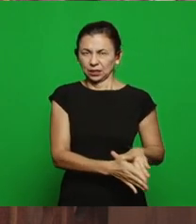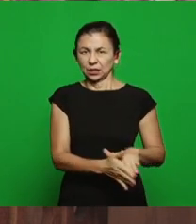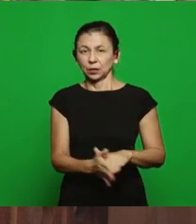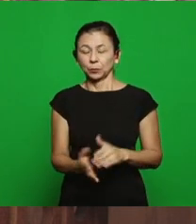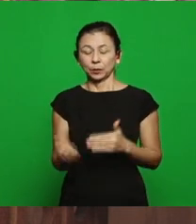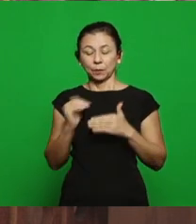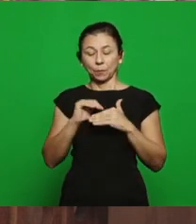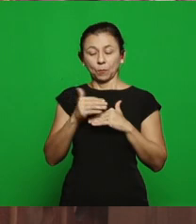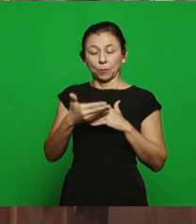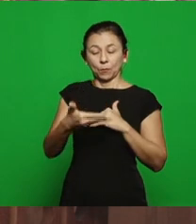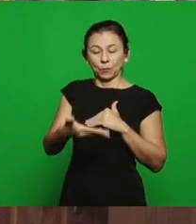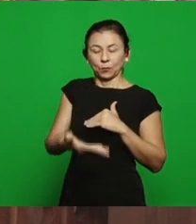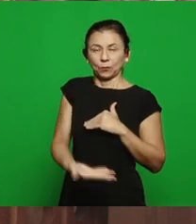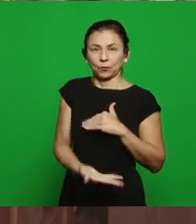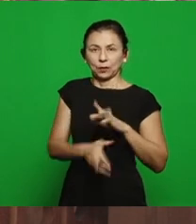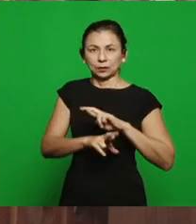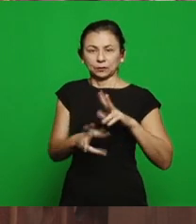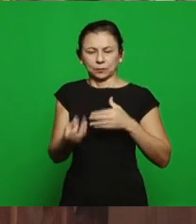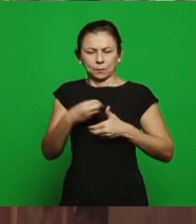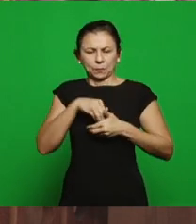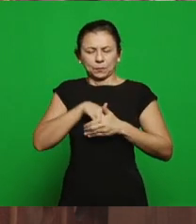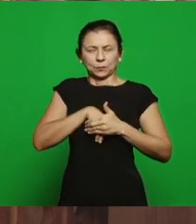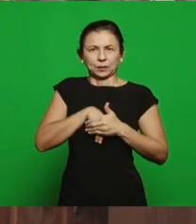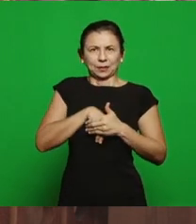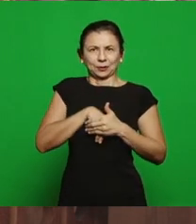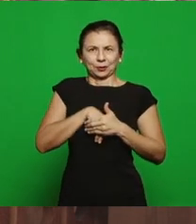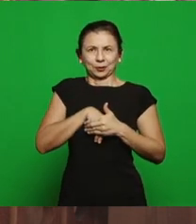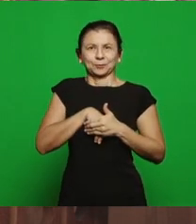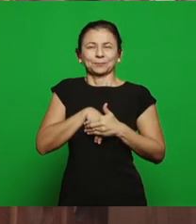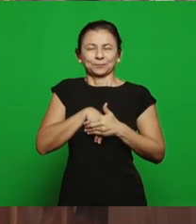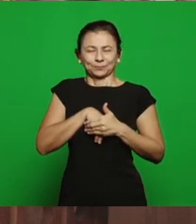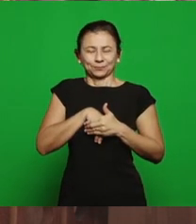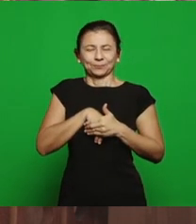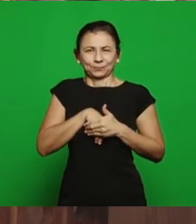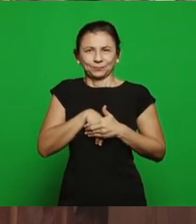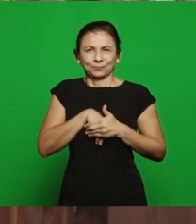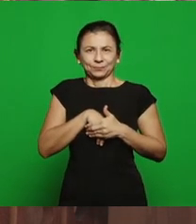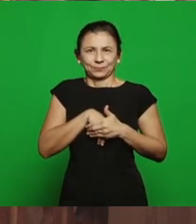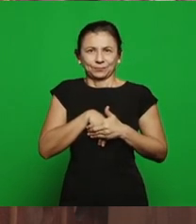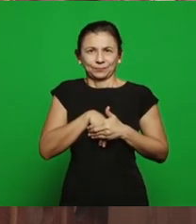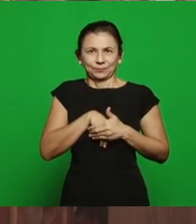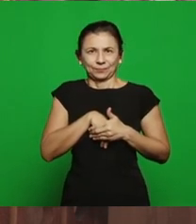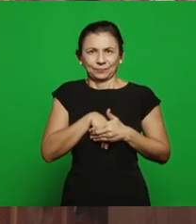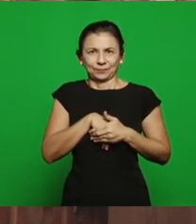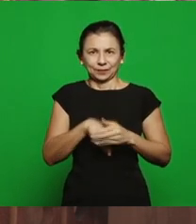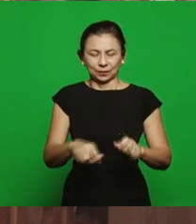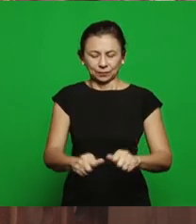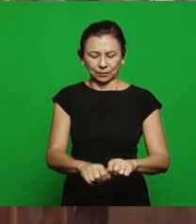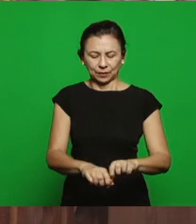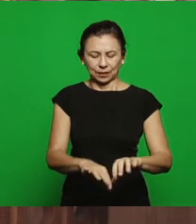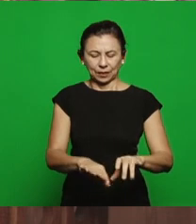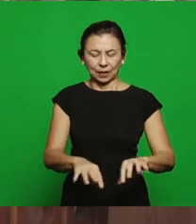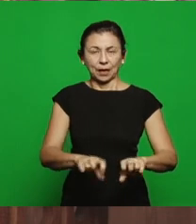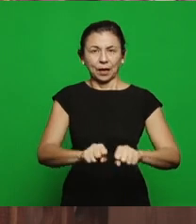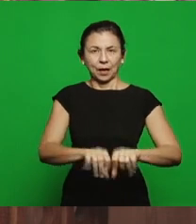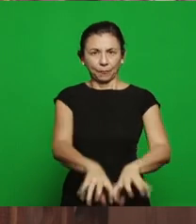in church’s life, leavened the mass the Trinity: Father, Son and Holy Spirit